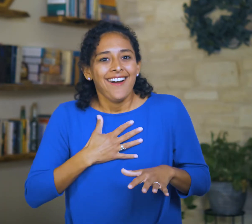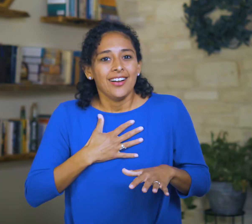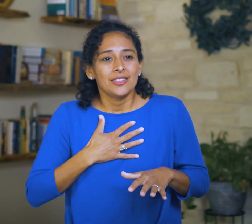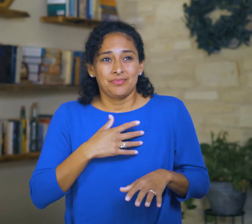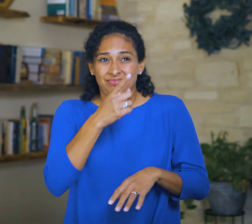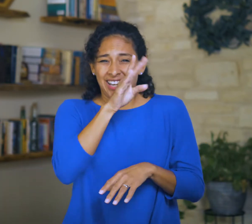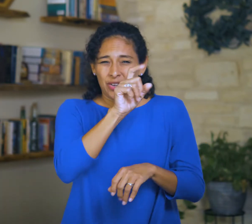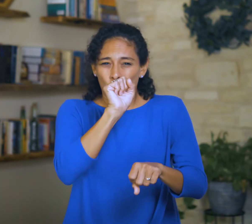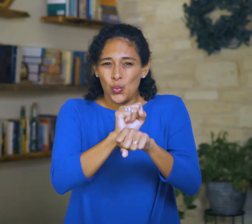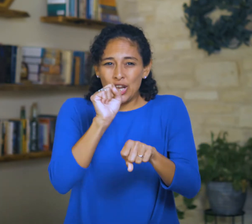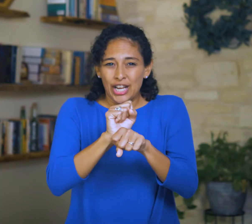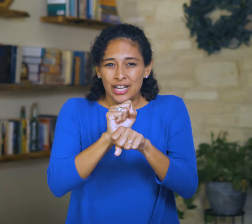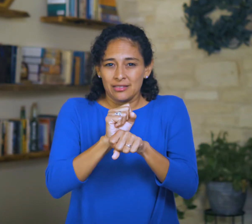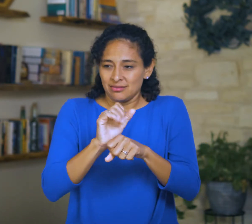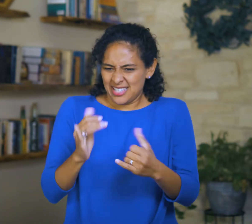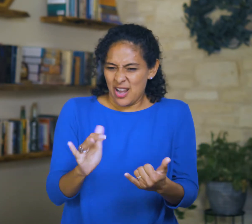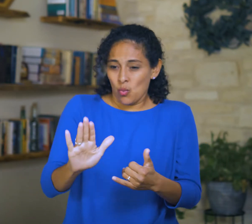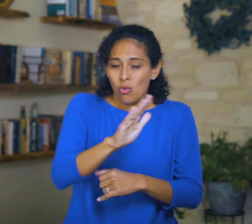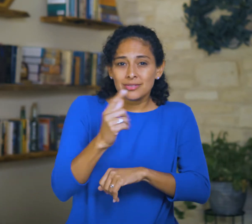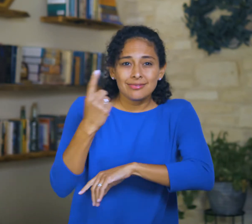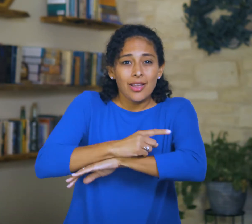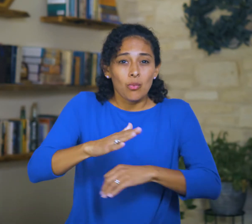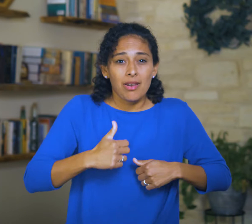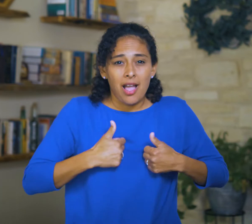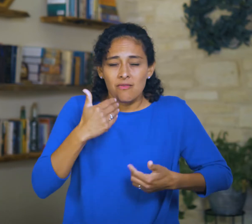For I am doing a work in your days